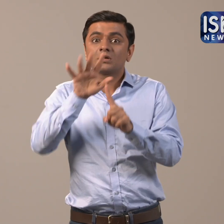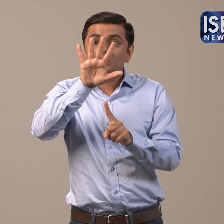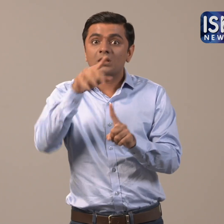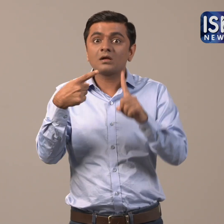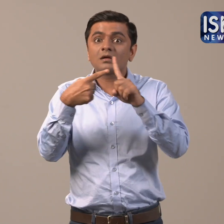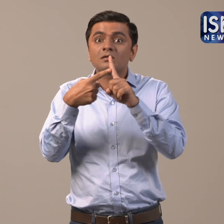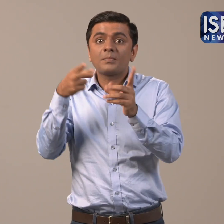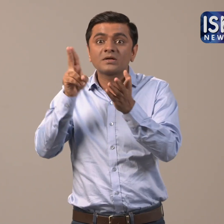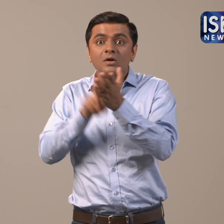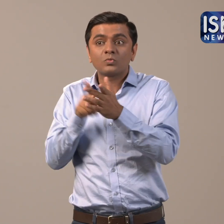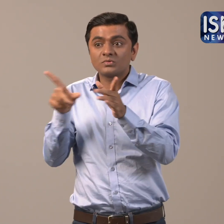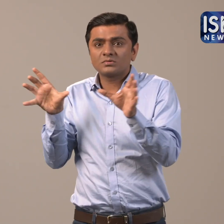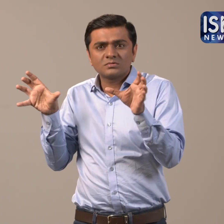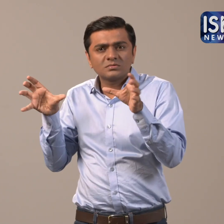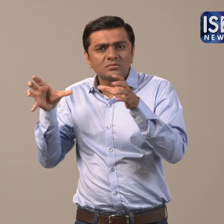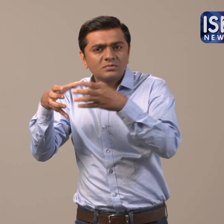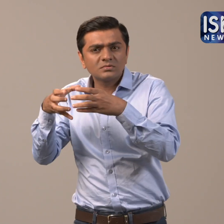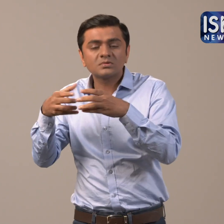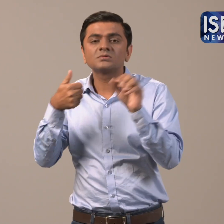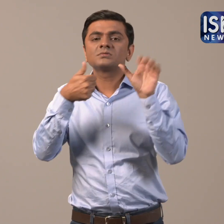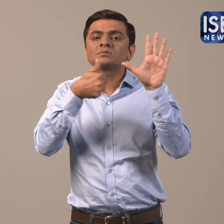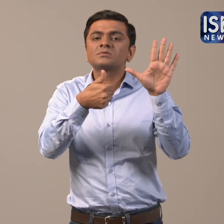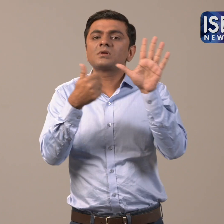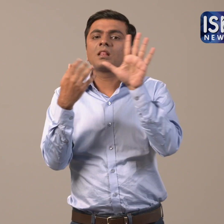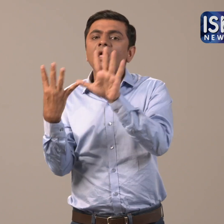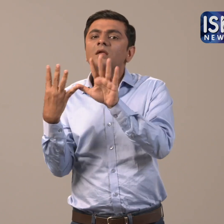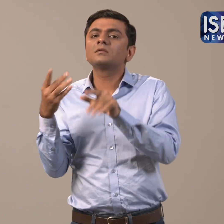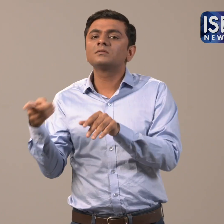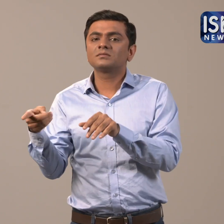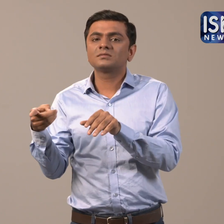Tamil Nadu has 69% reservation.